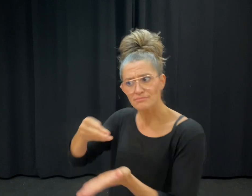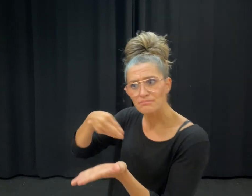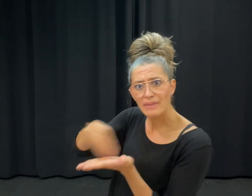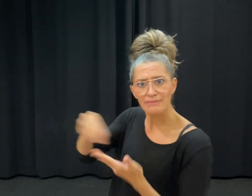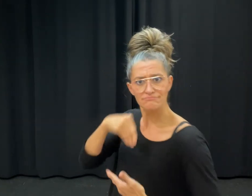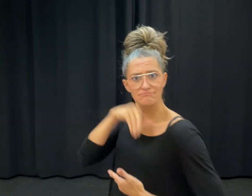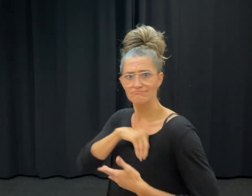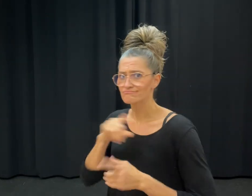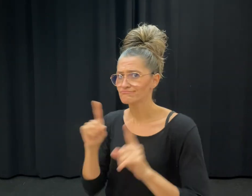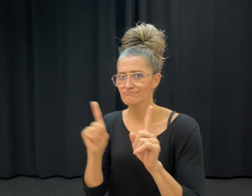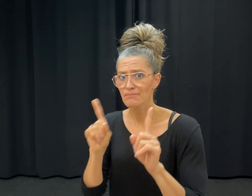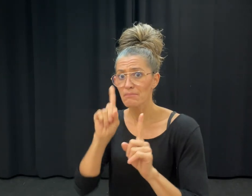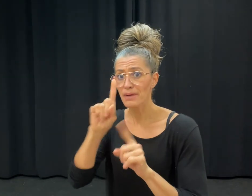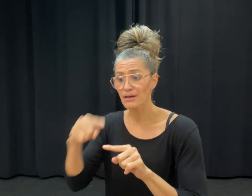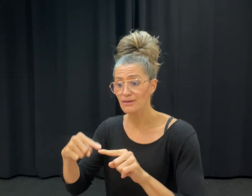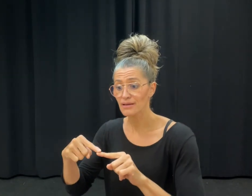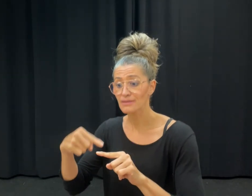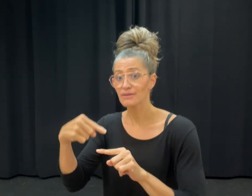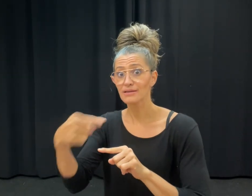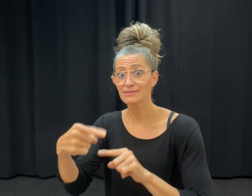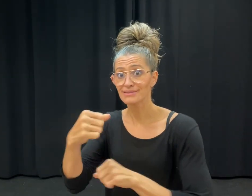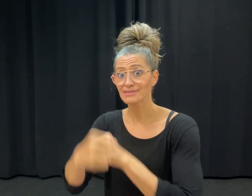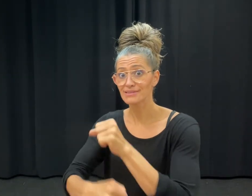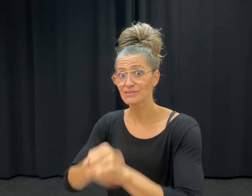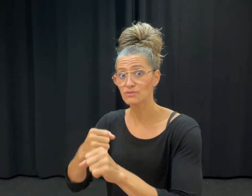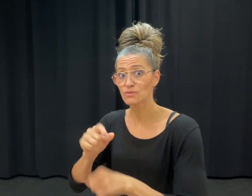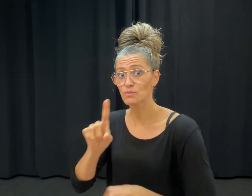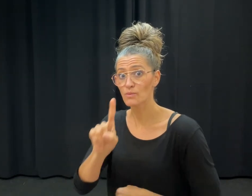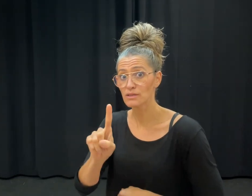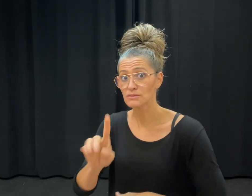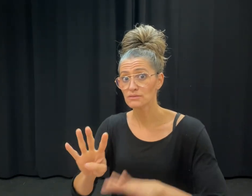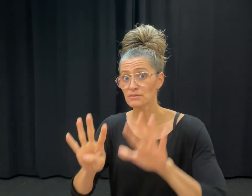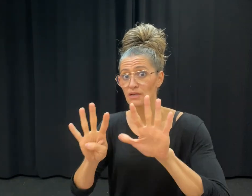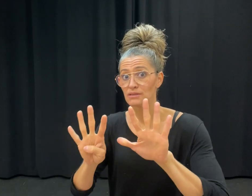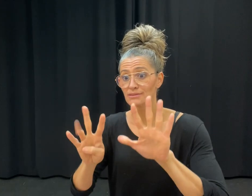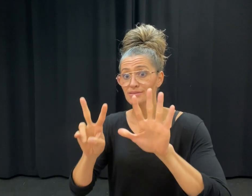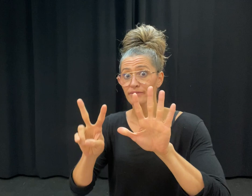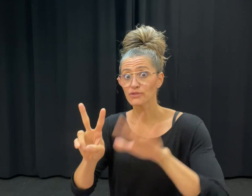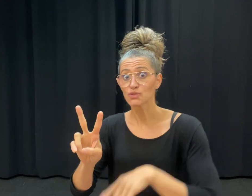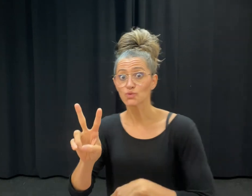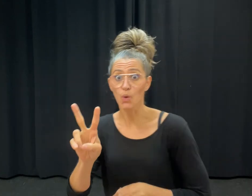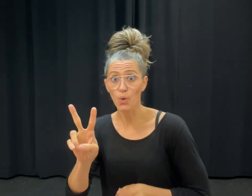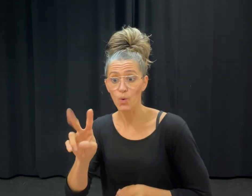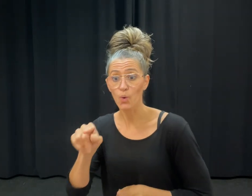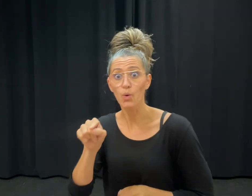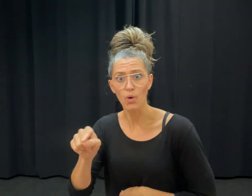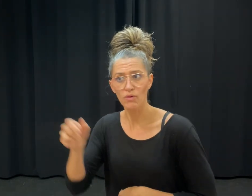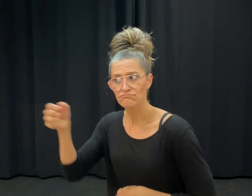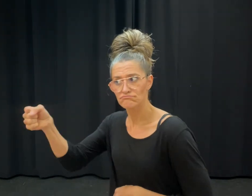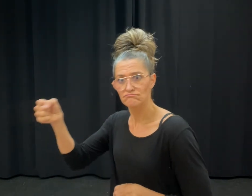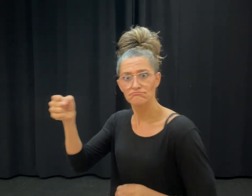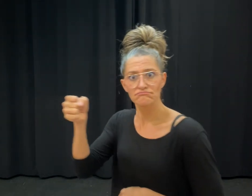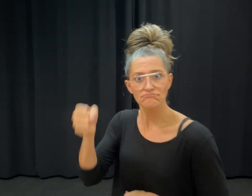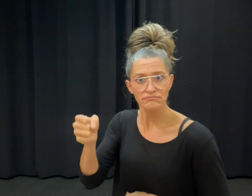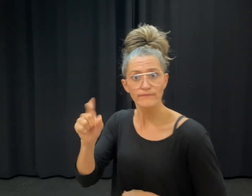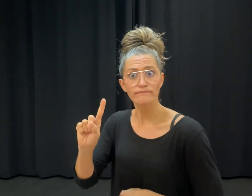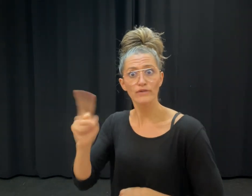until the next year, when they hired the first